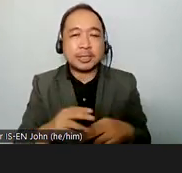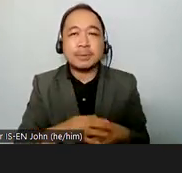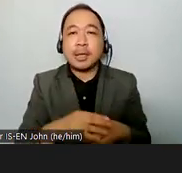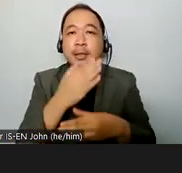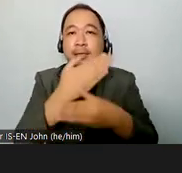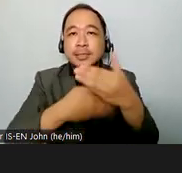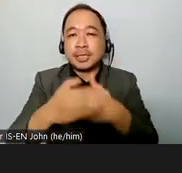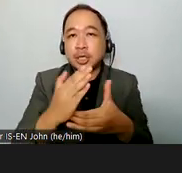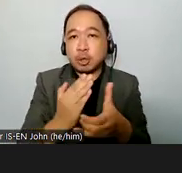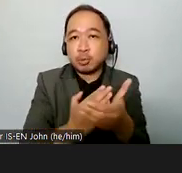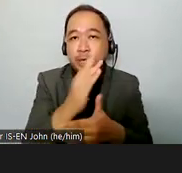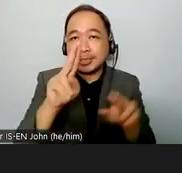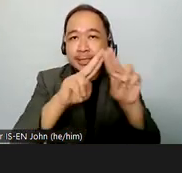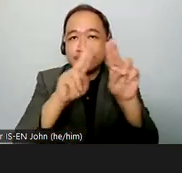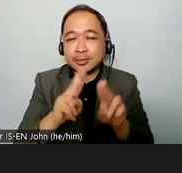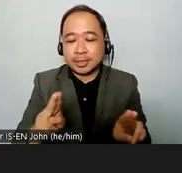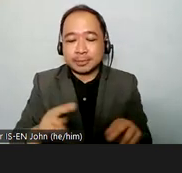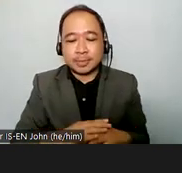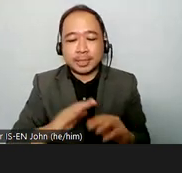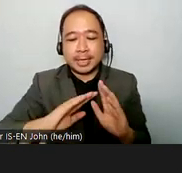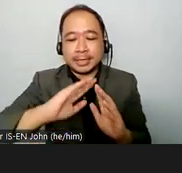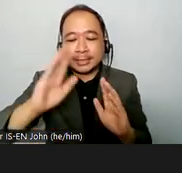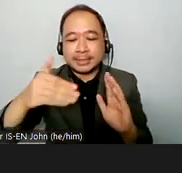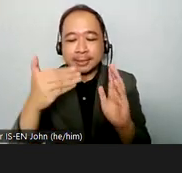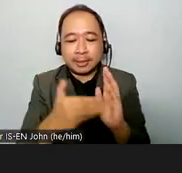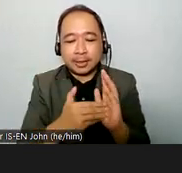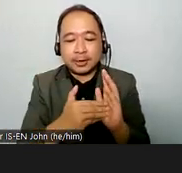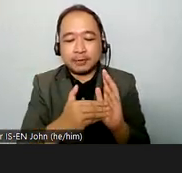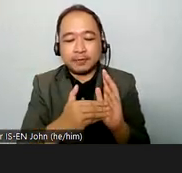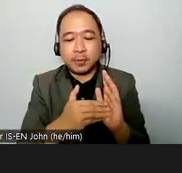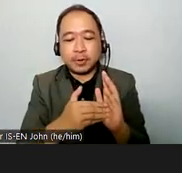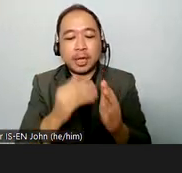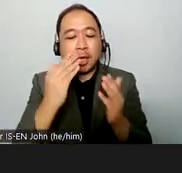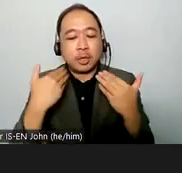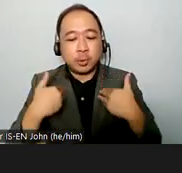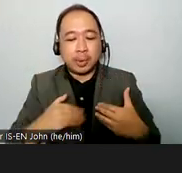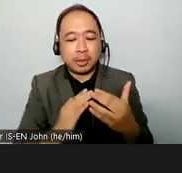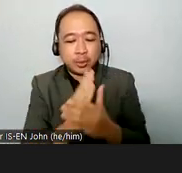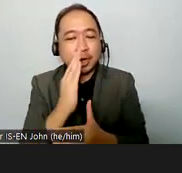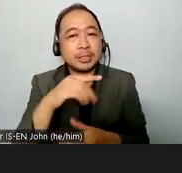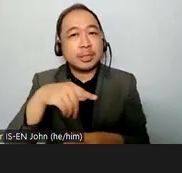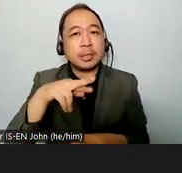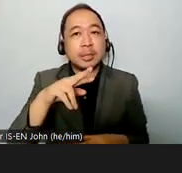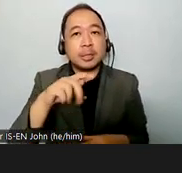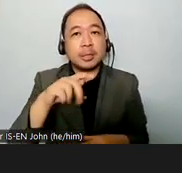center for human rights pretoria drf and draf uh we are very grateful for this opportunity for uh